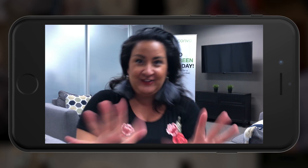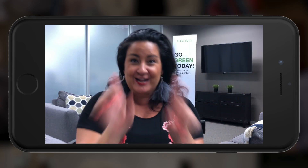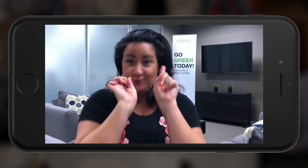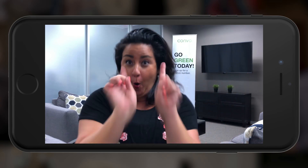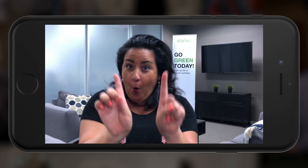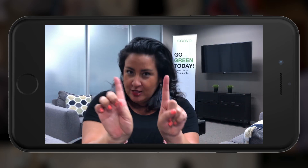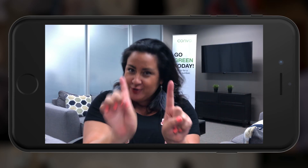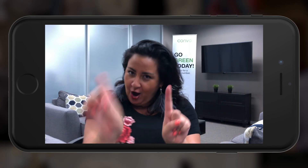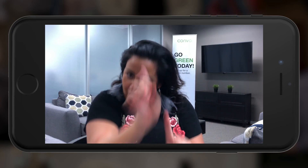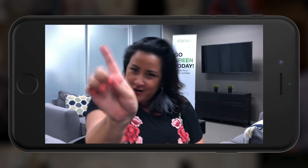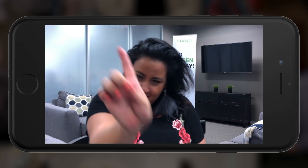Let me finish, HOLD ON!